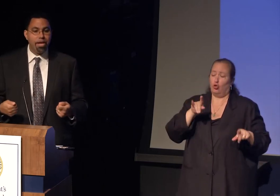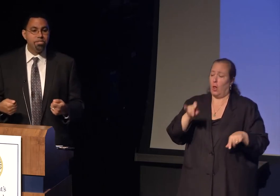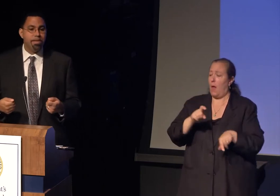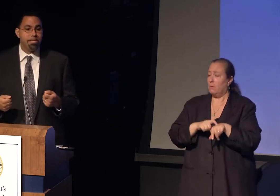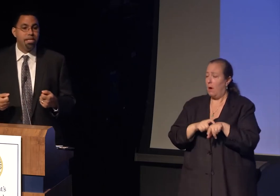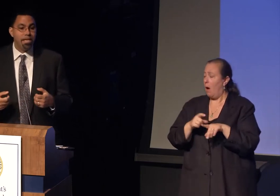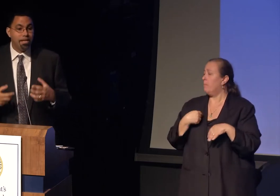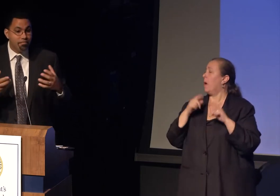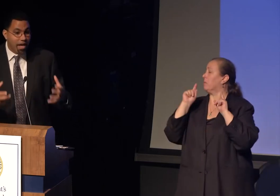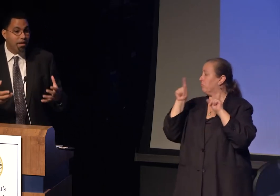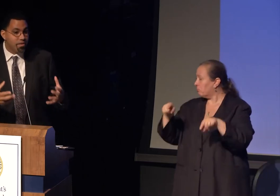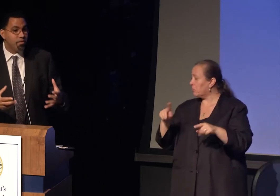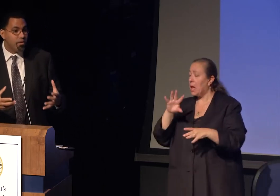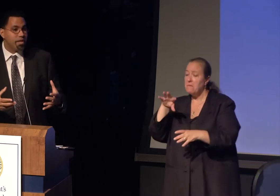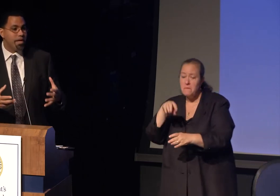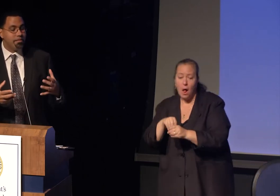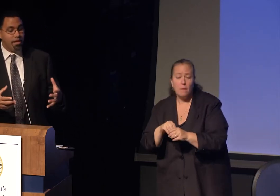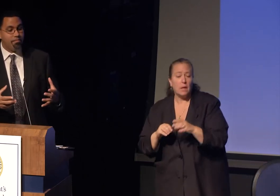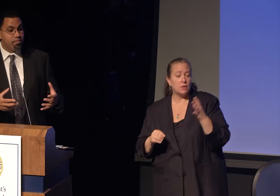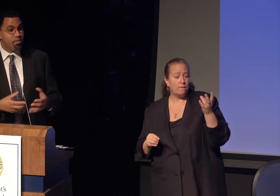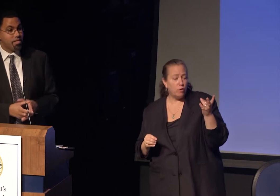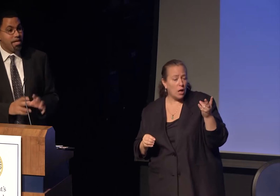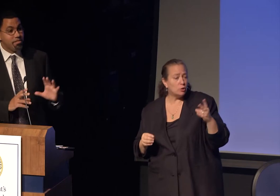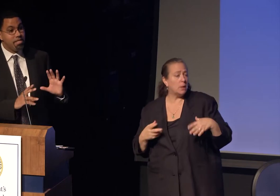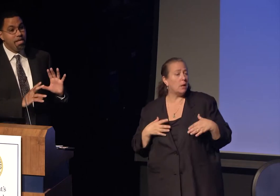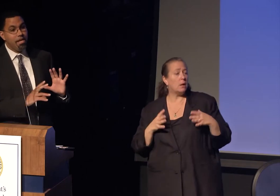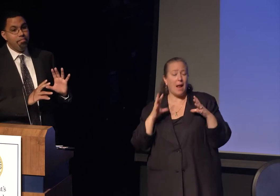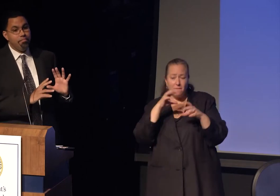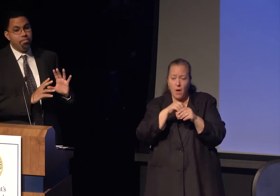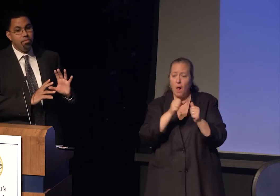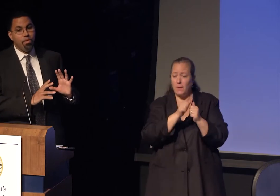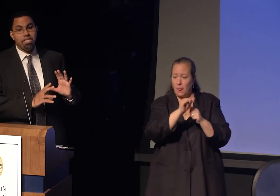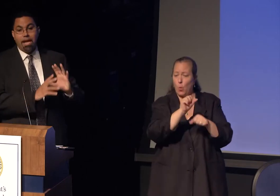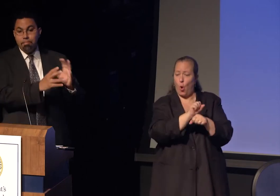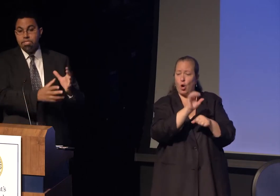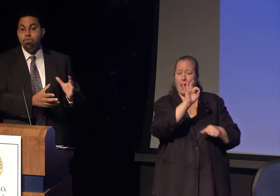as a freshman getting involved in the work there in Phillips Brooks House